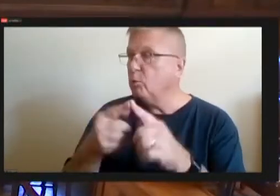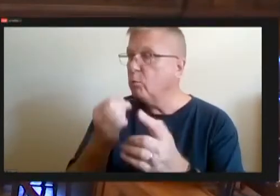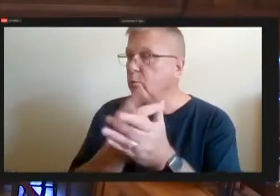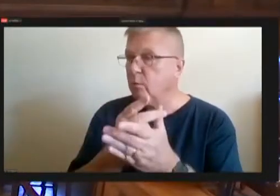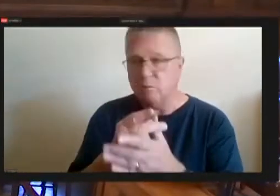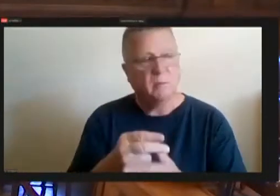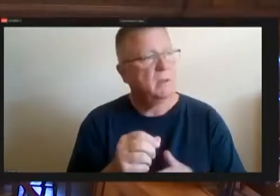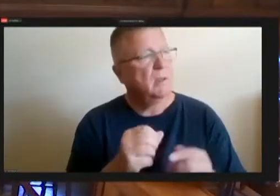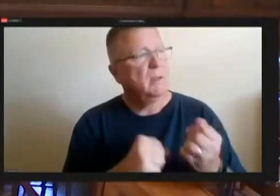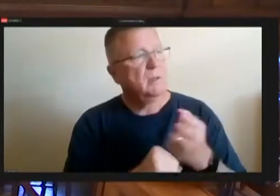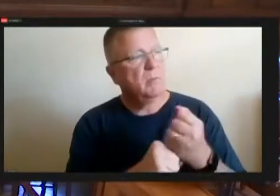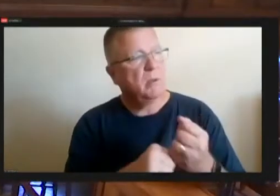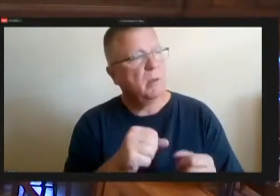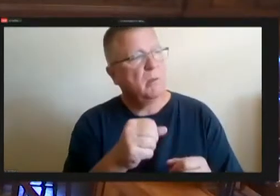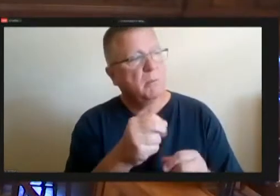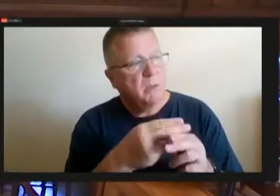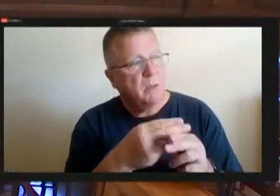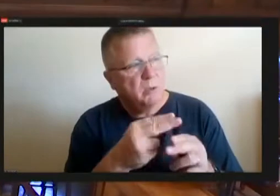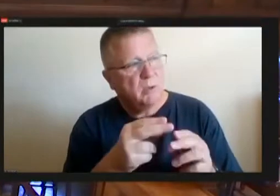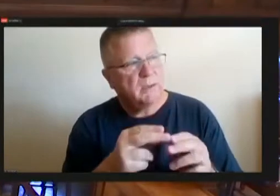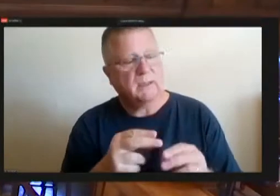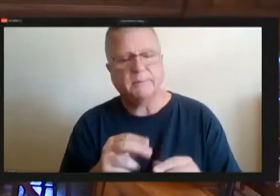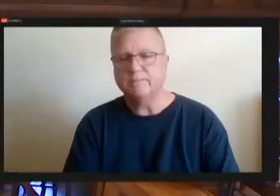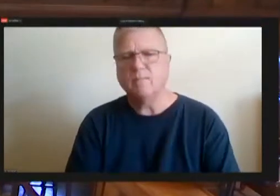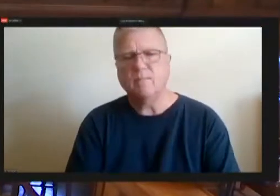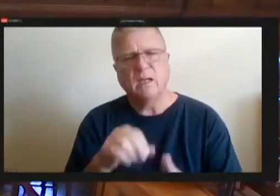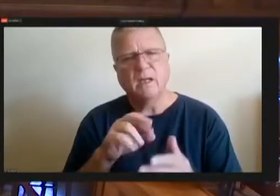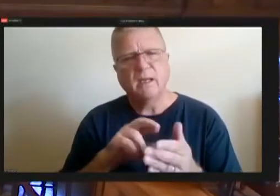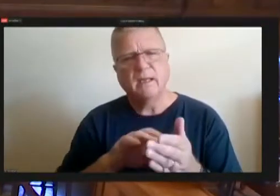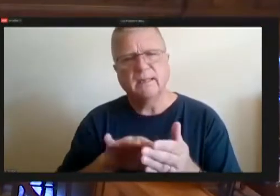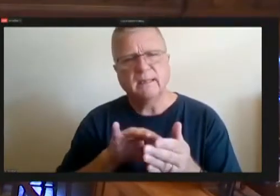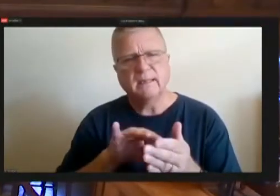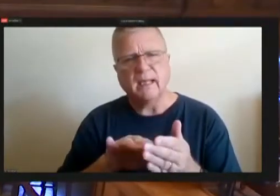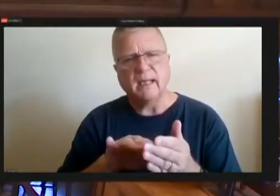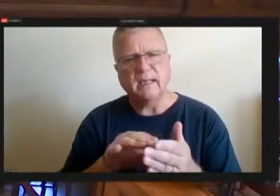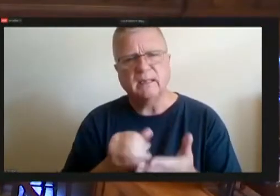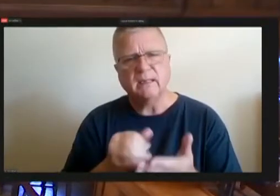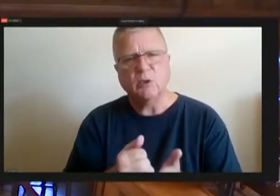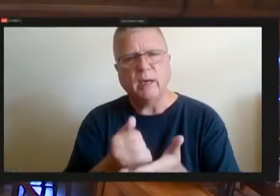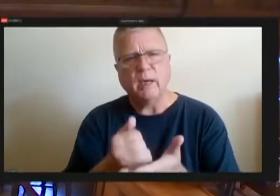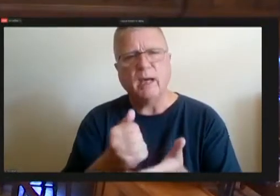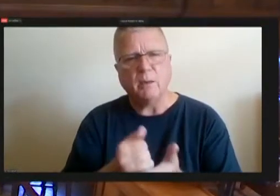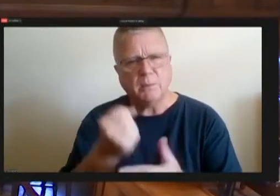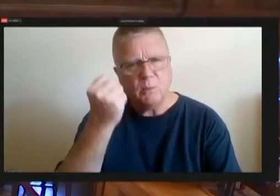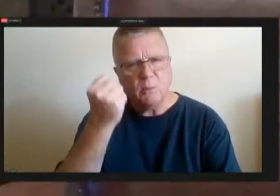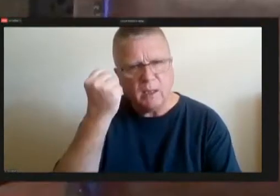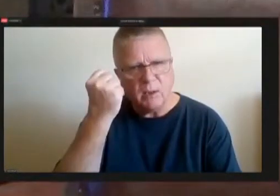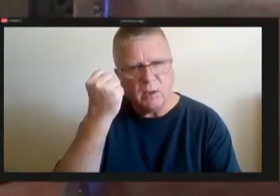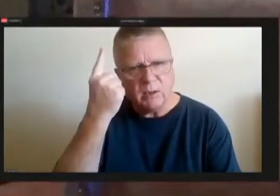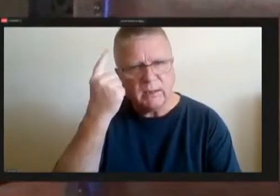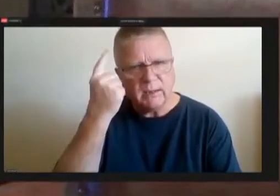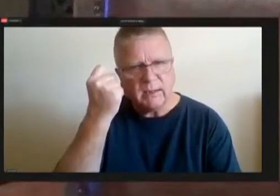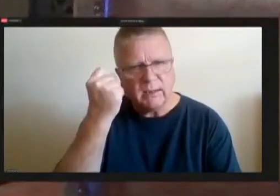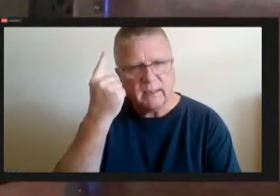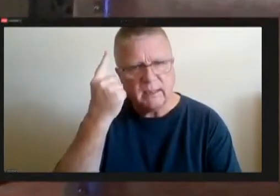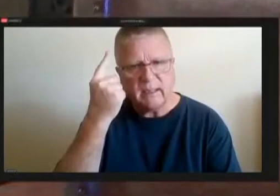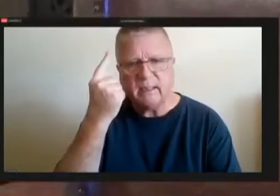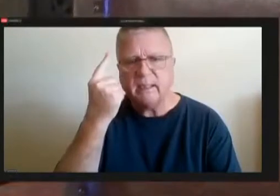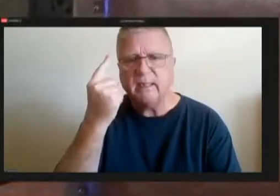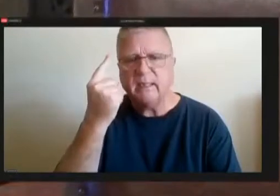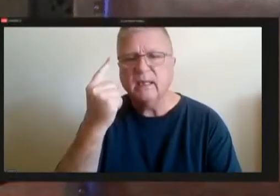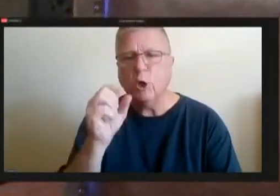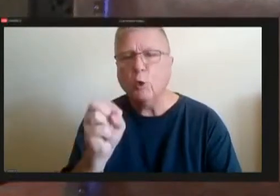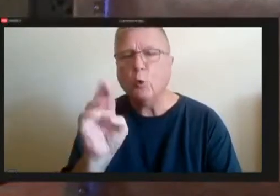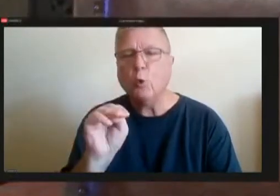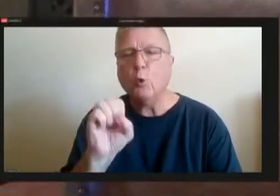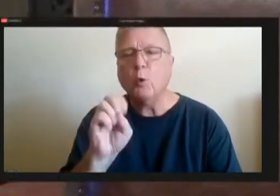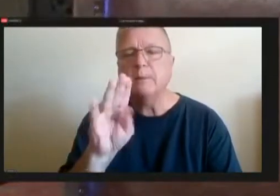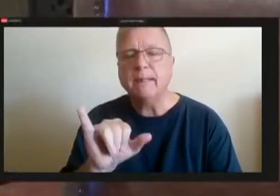This study is to assist us with understanding Ormsby as more of a campus than just a playground,